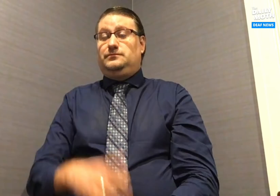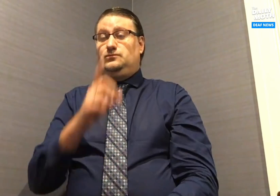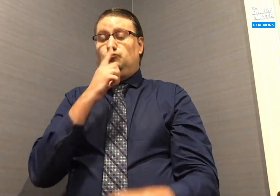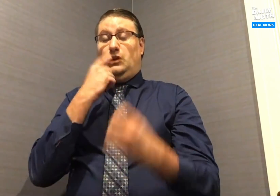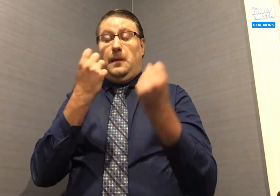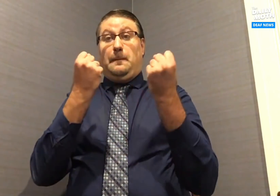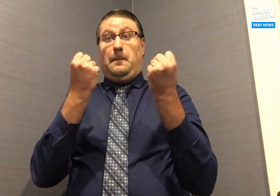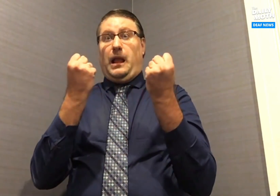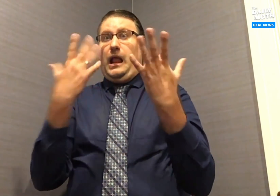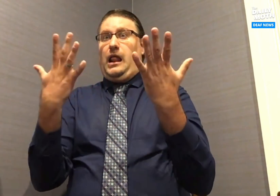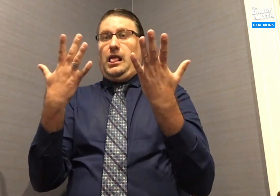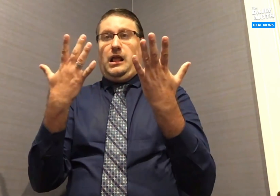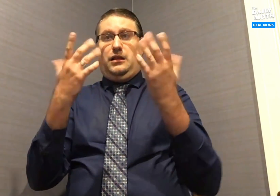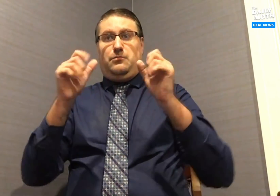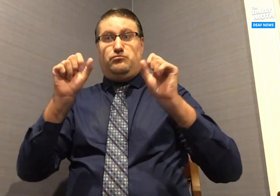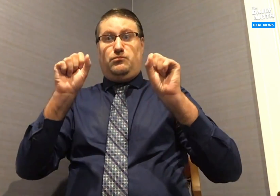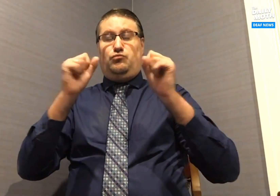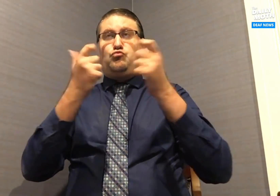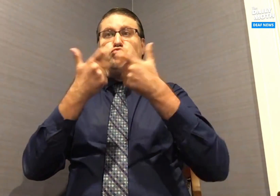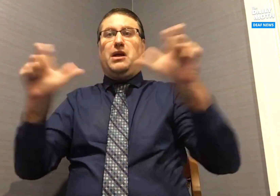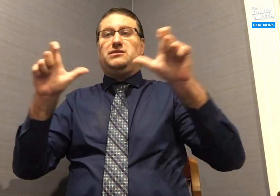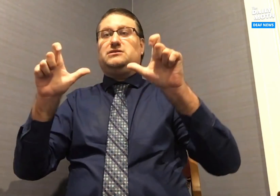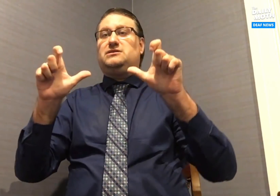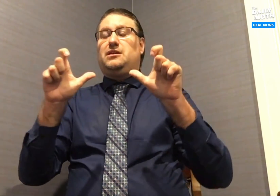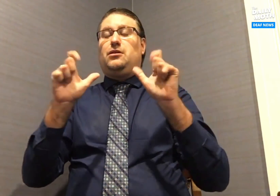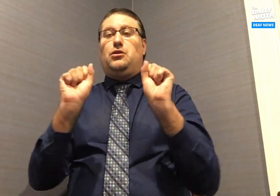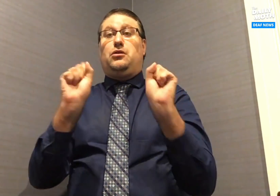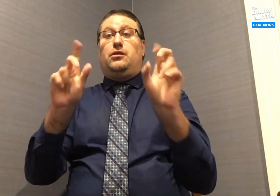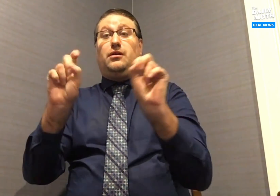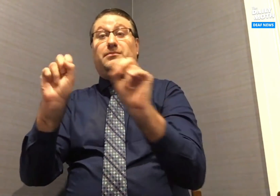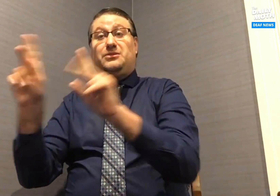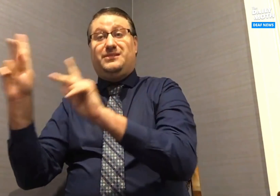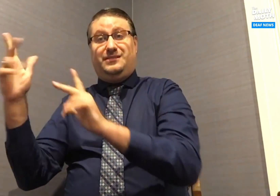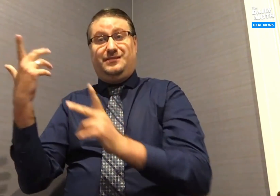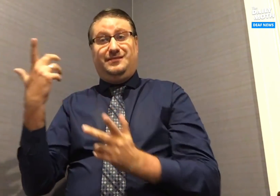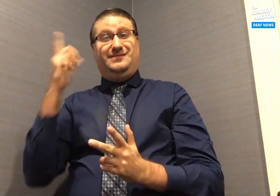There are many great opportunities.